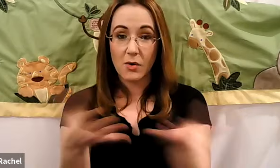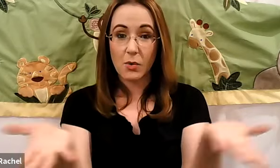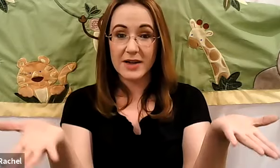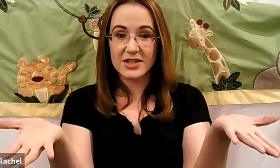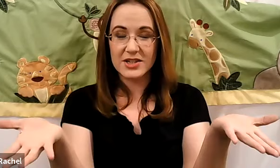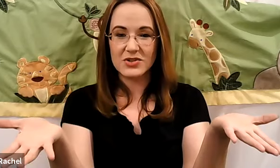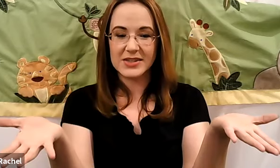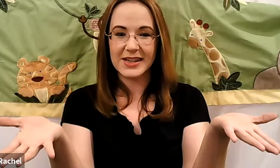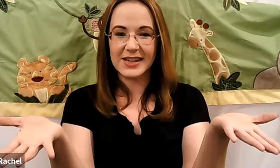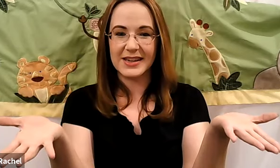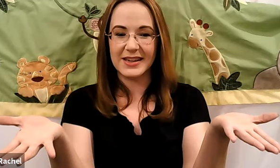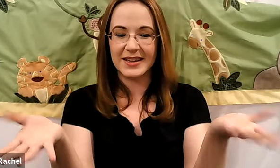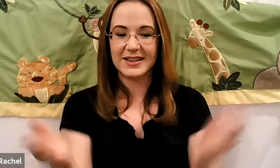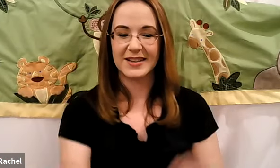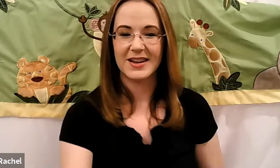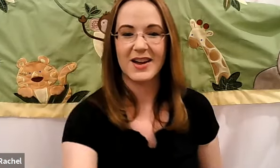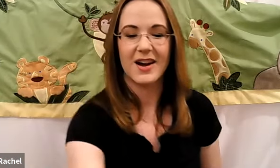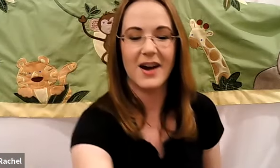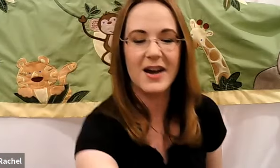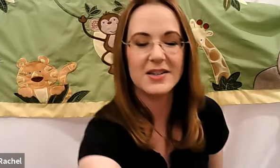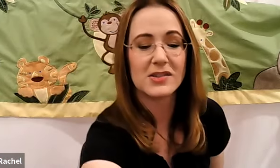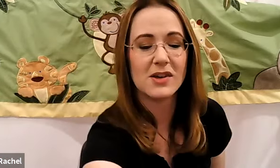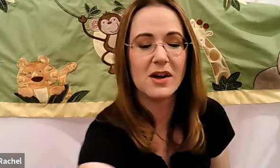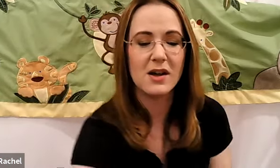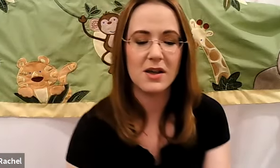Rachel: What did you see I saw